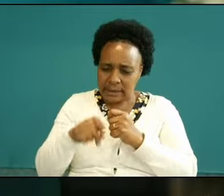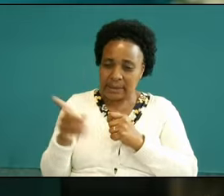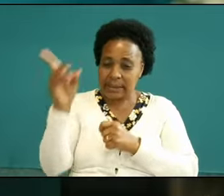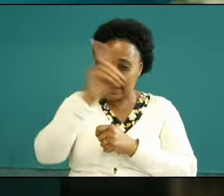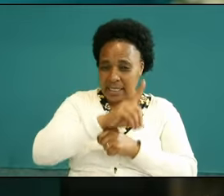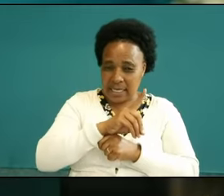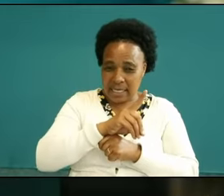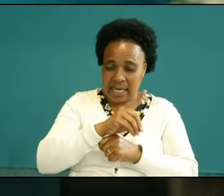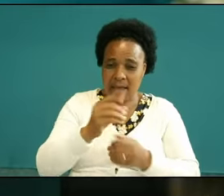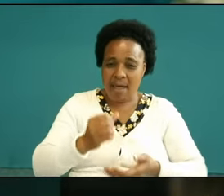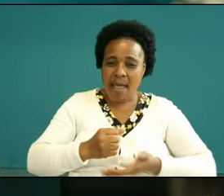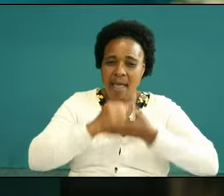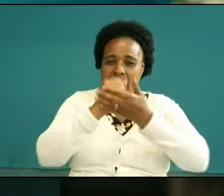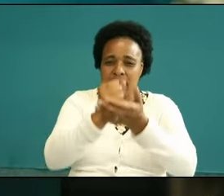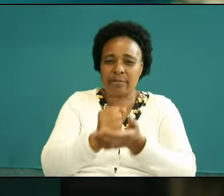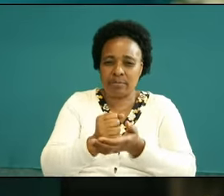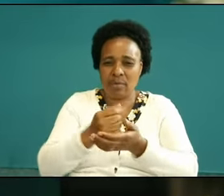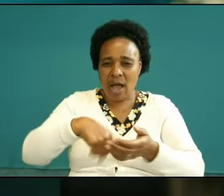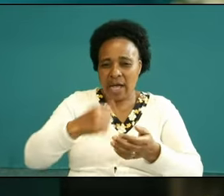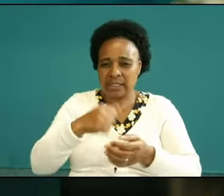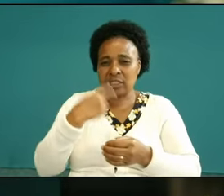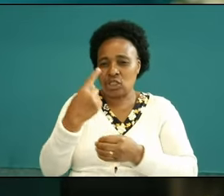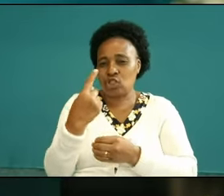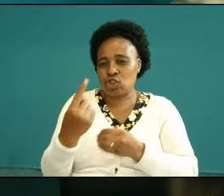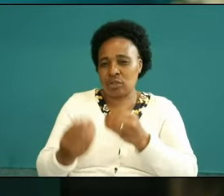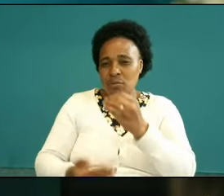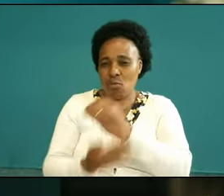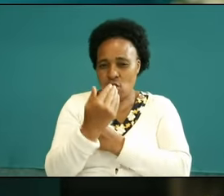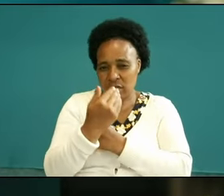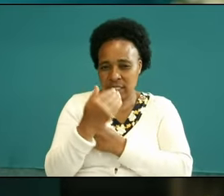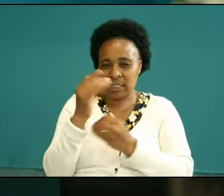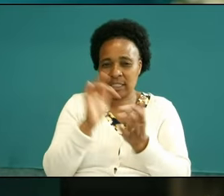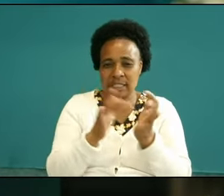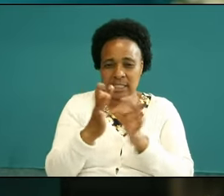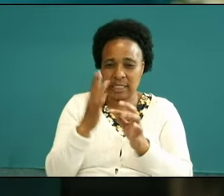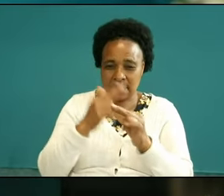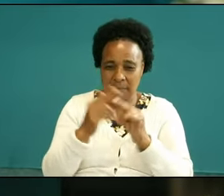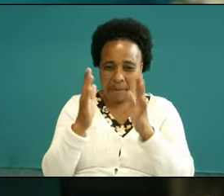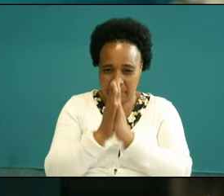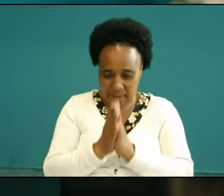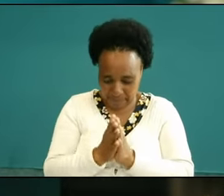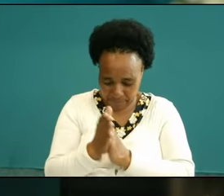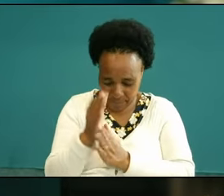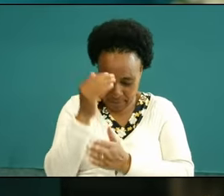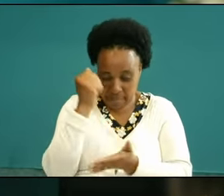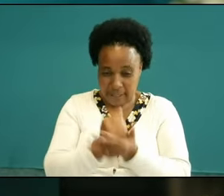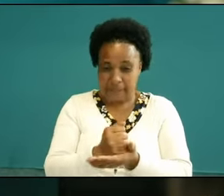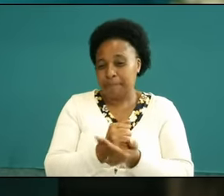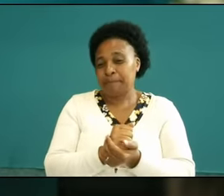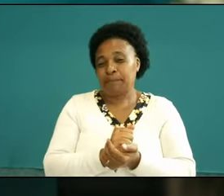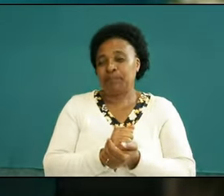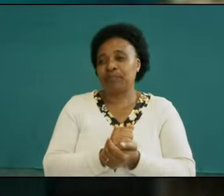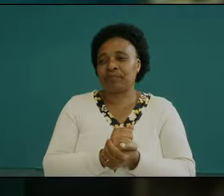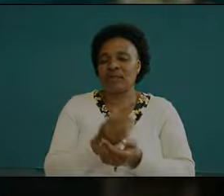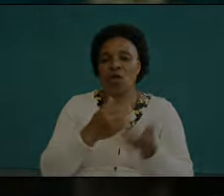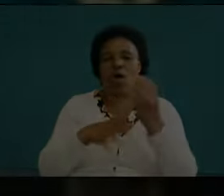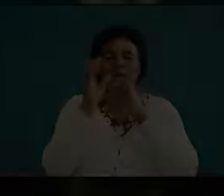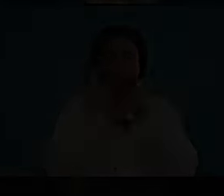will meet you every morning in that program in Jesus name we pray amen the Lord bless you